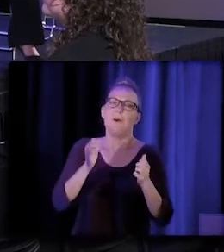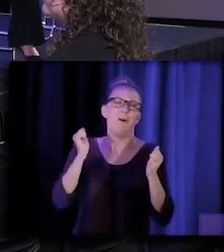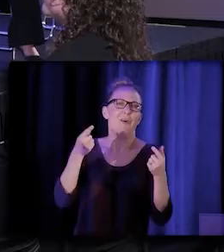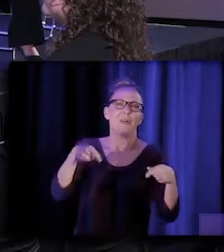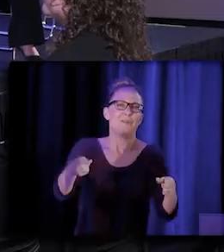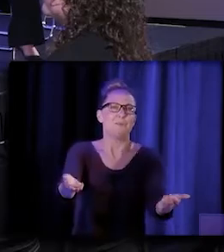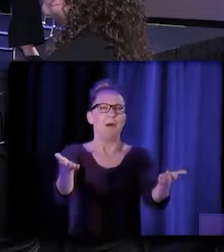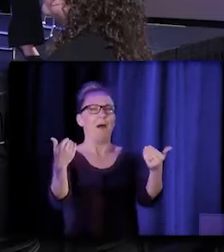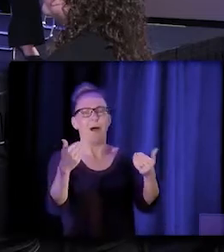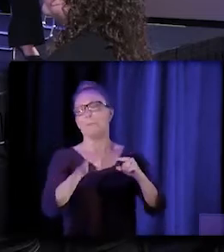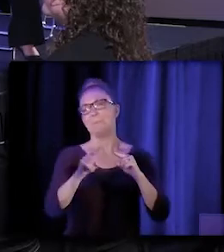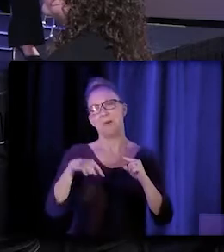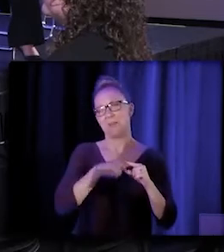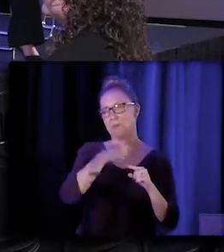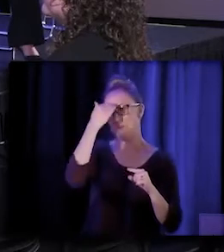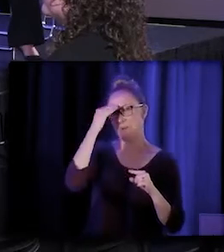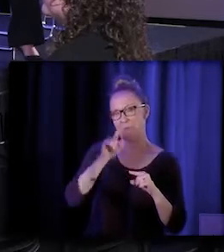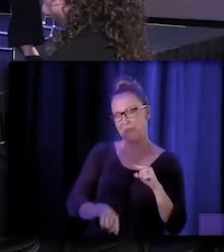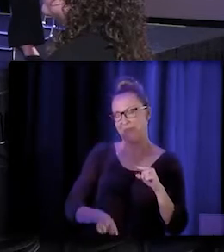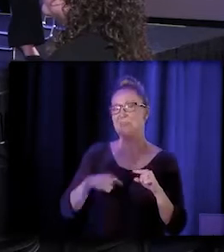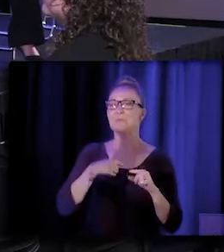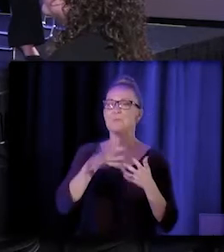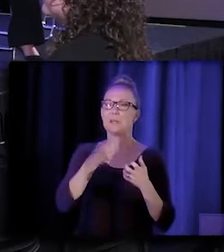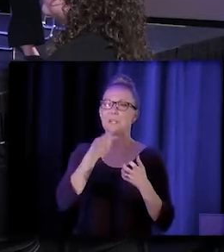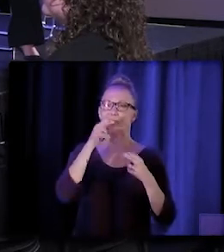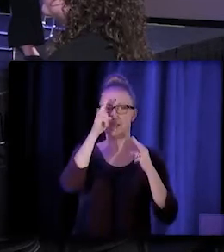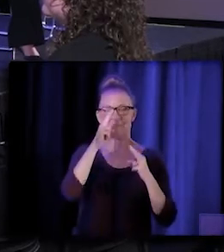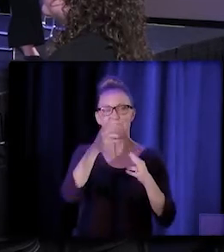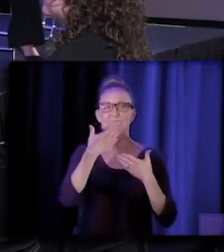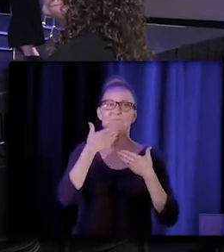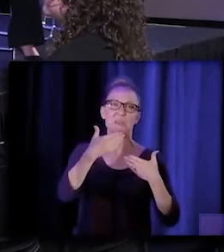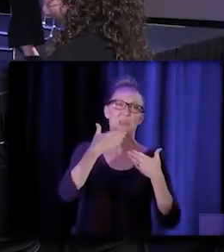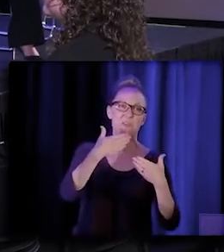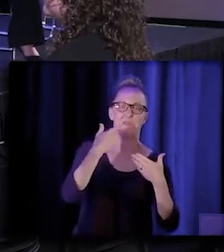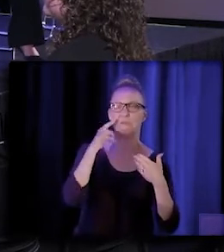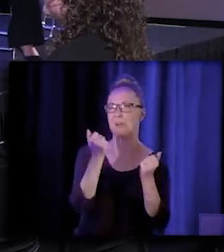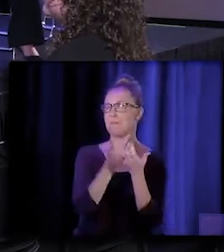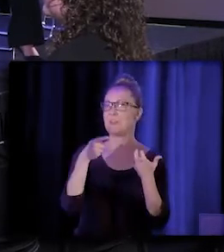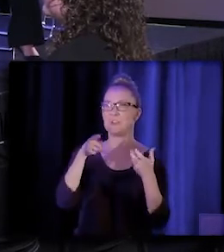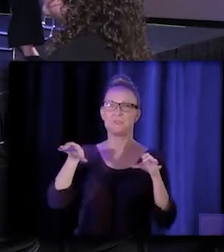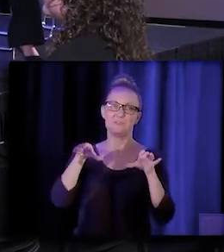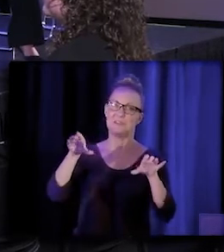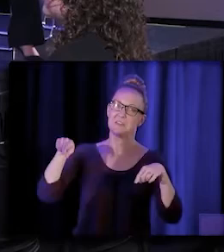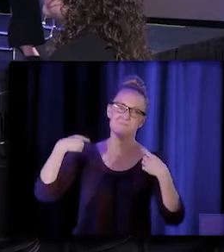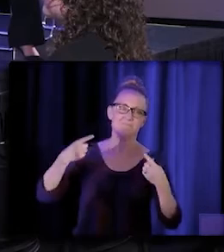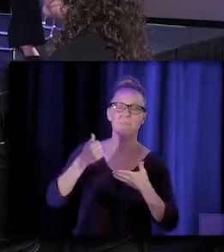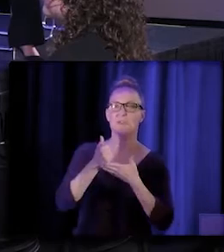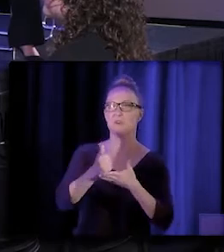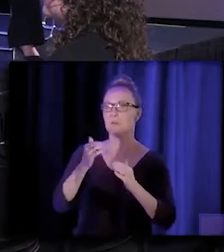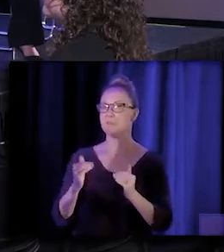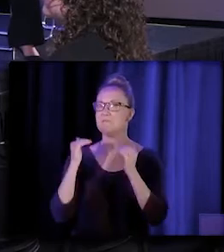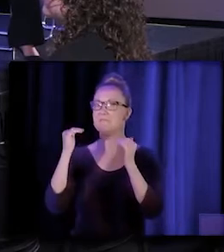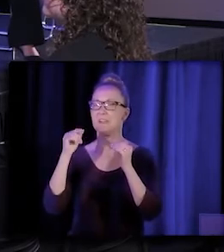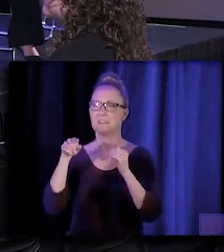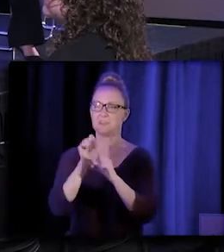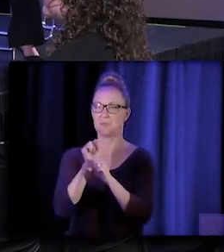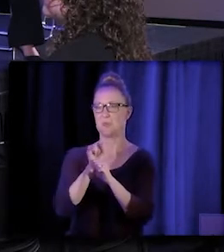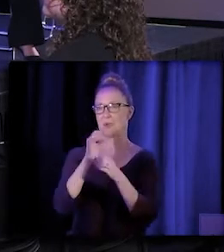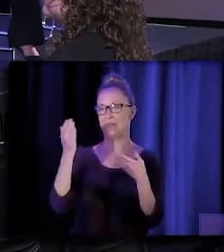but I want to make sure that we honor and thank you for all you have done to advance and support this workforce in the state of California.